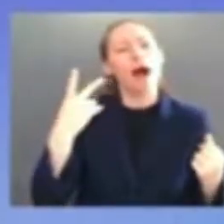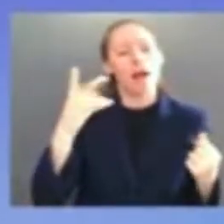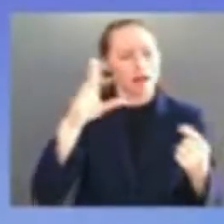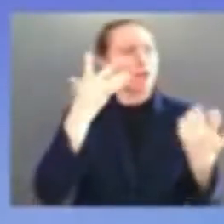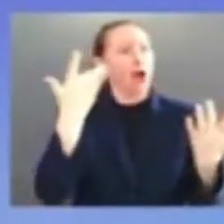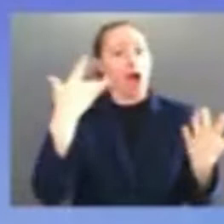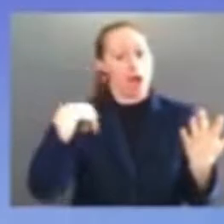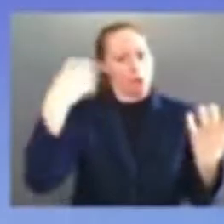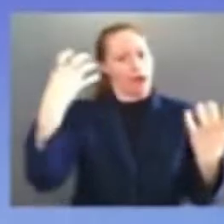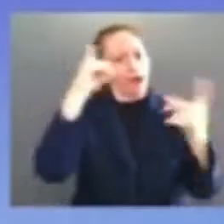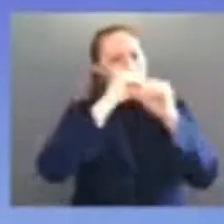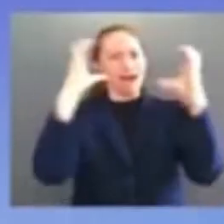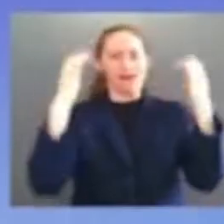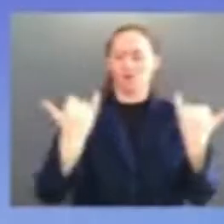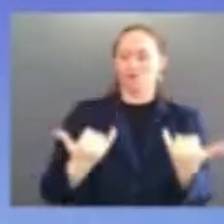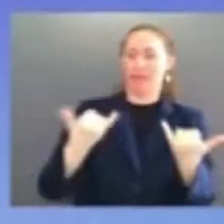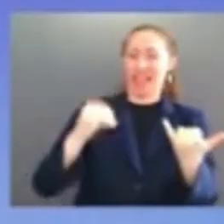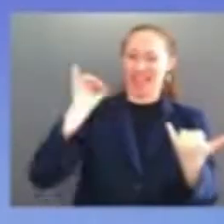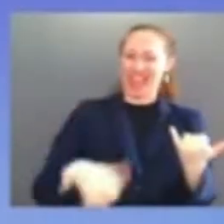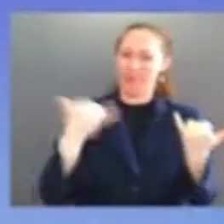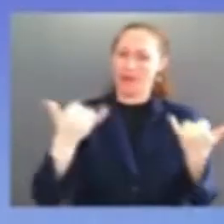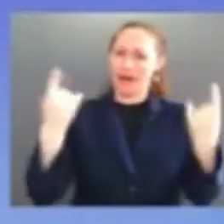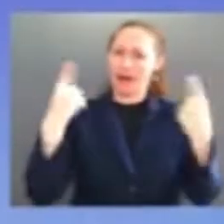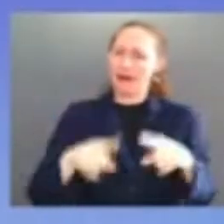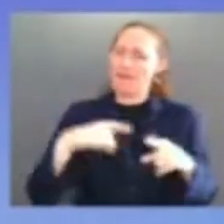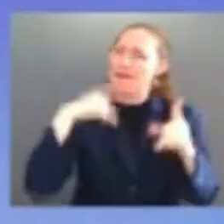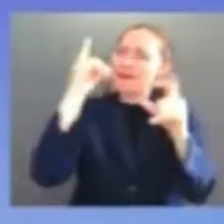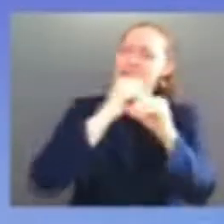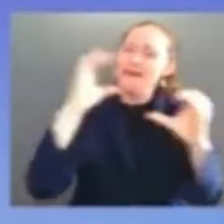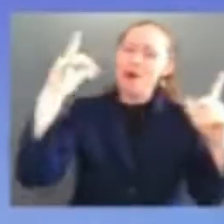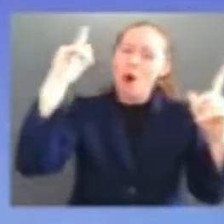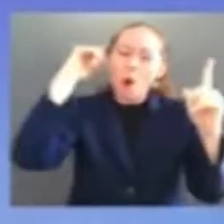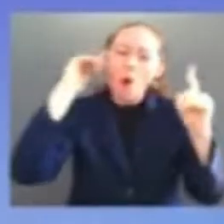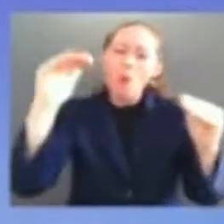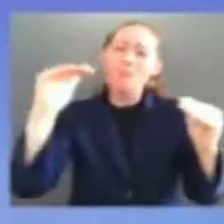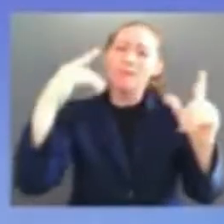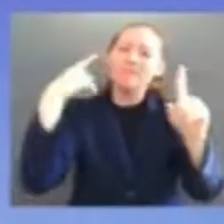the universe says barack used to quote all the time bends a little more toward justice